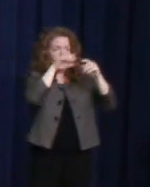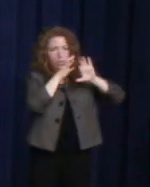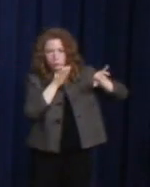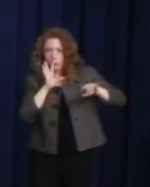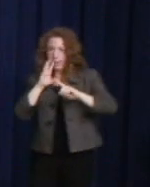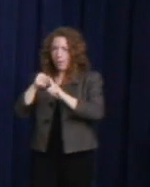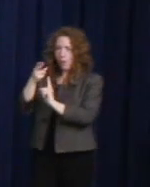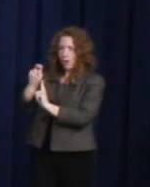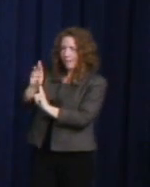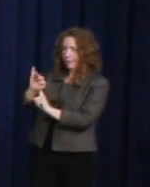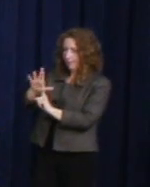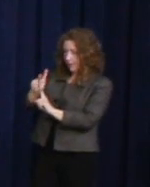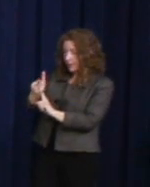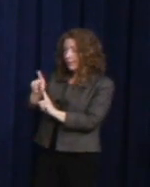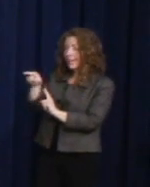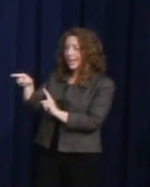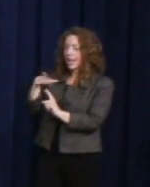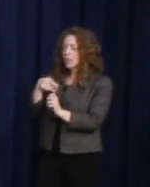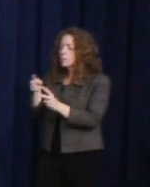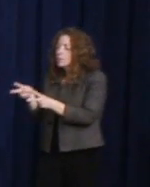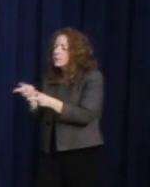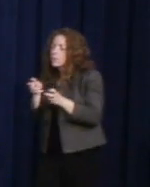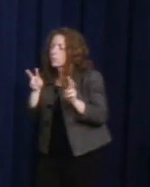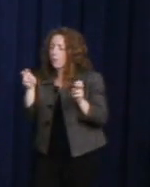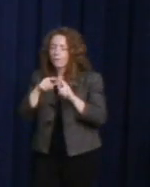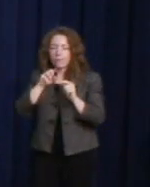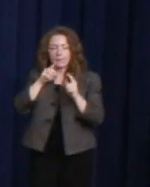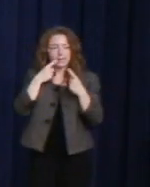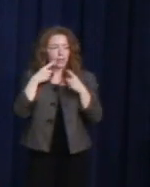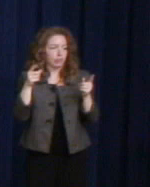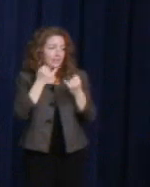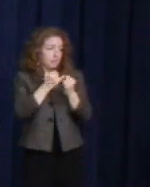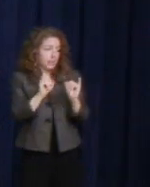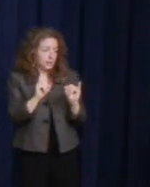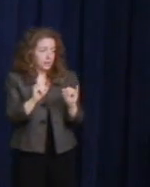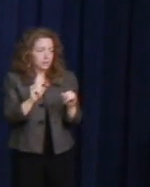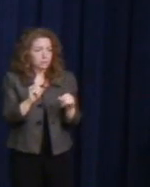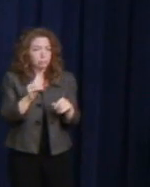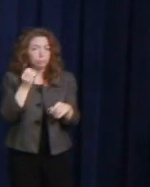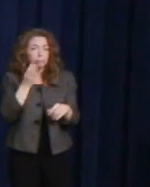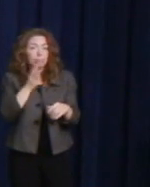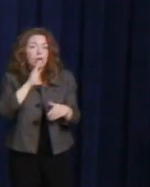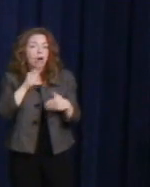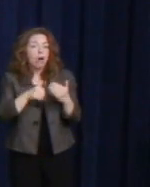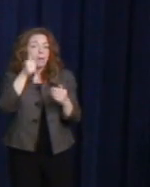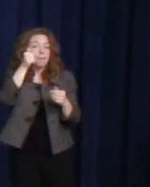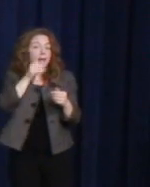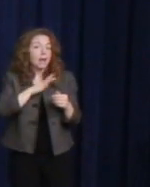the Declaration of Independence -- "all men are created equal"